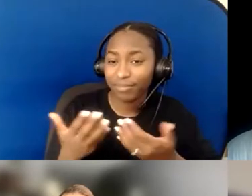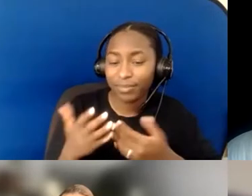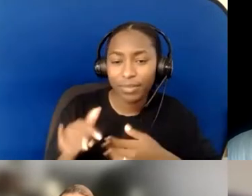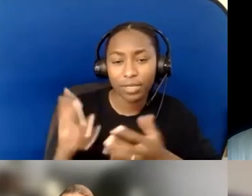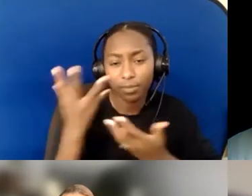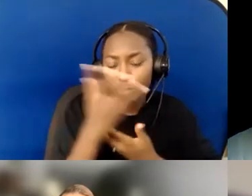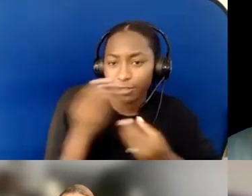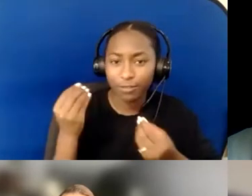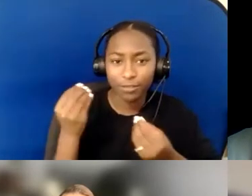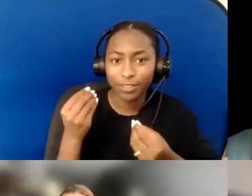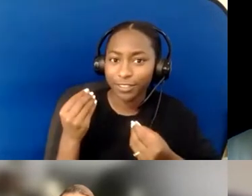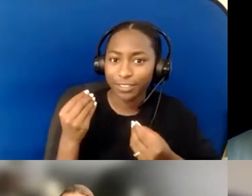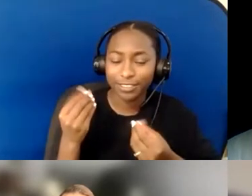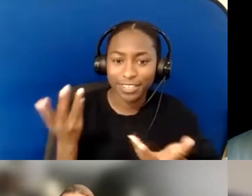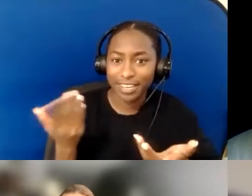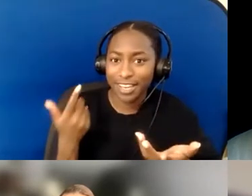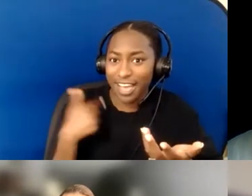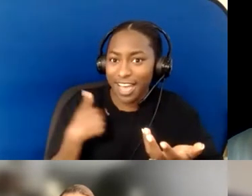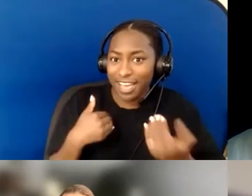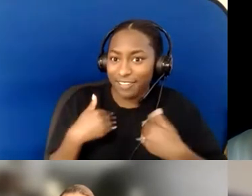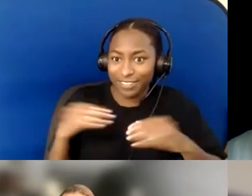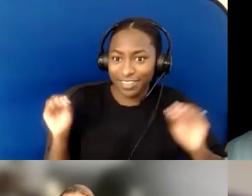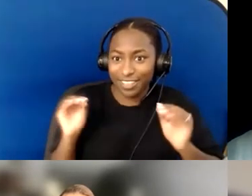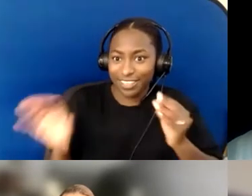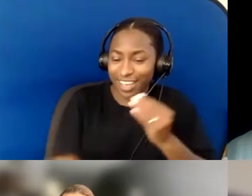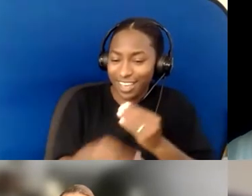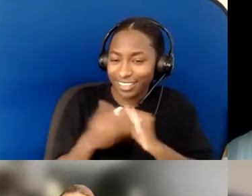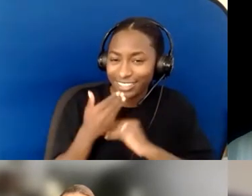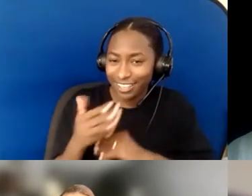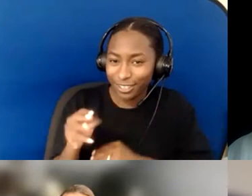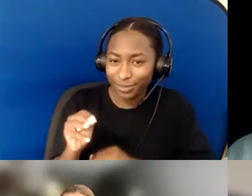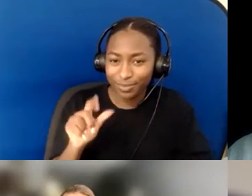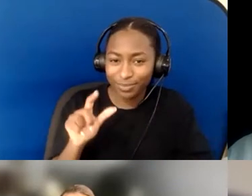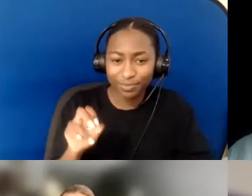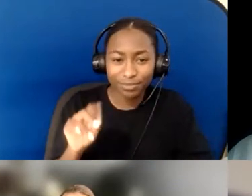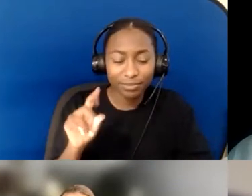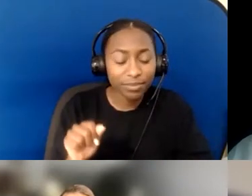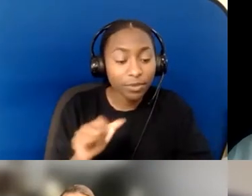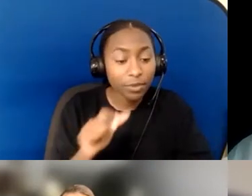I don't even want to add. Thank you; it was beautiful. Who else? Who else would like to comment?